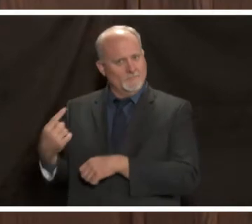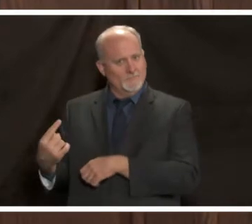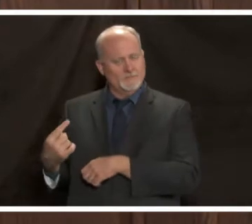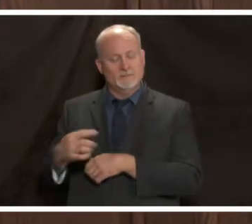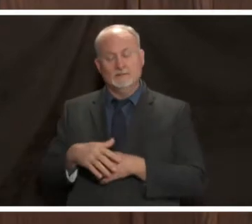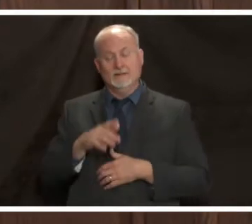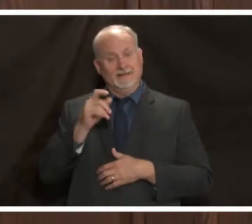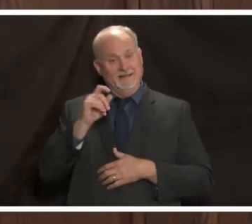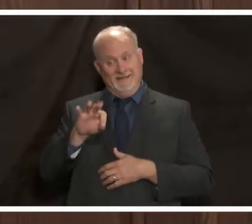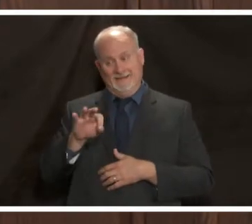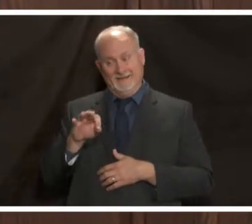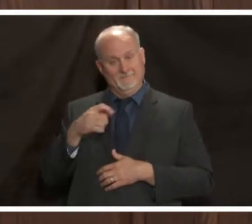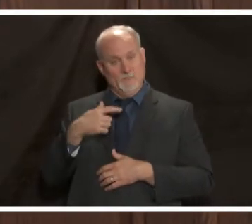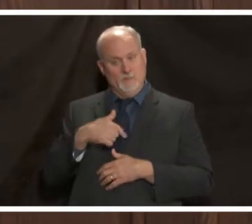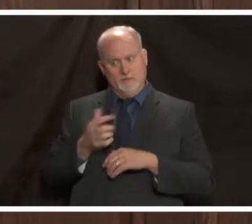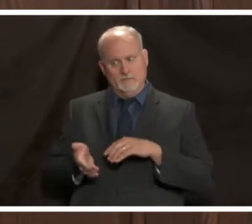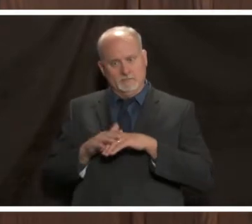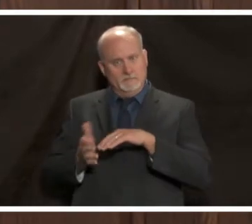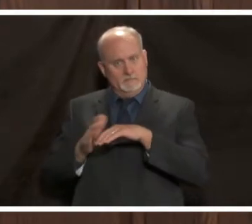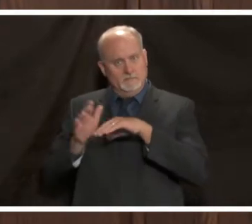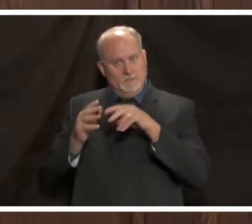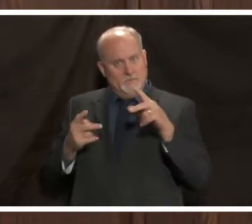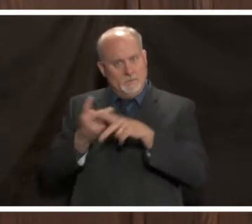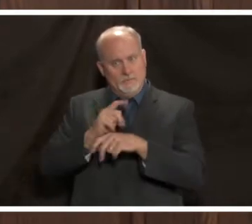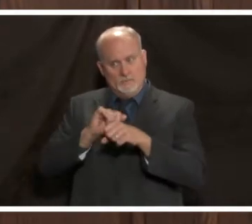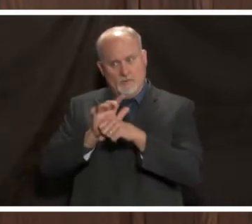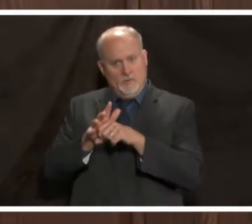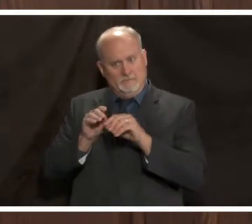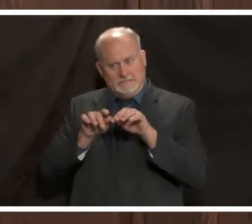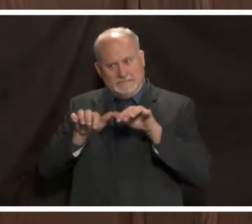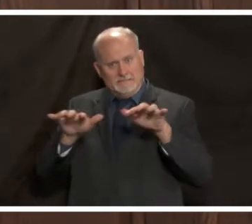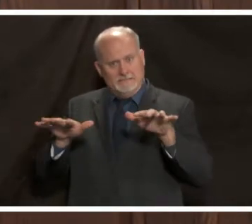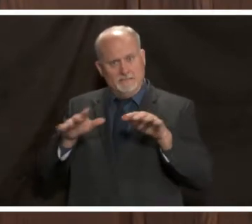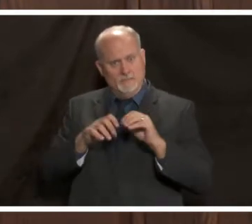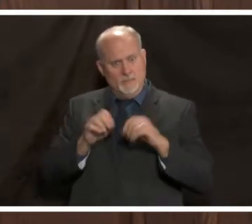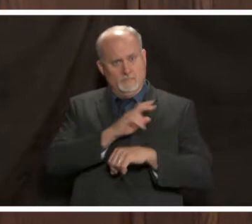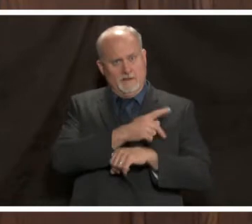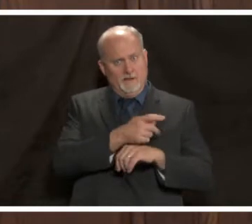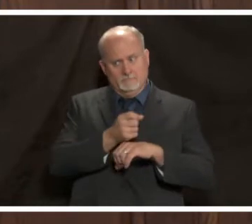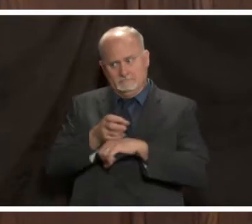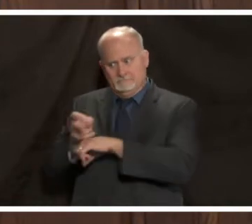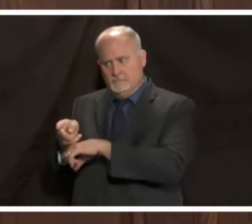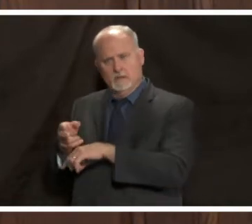we'll have no choice but to curtail services in the future for important elective care